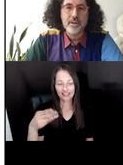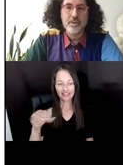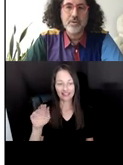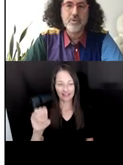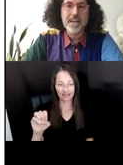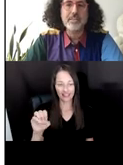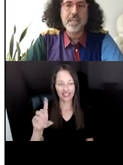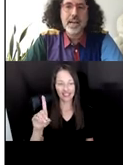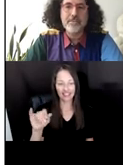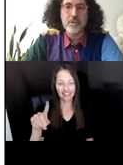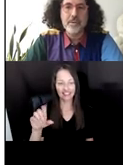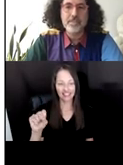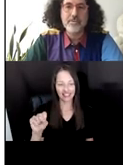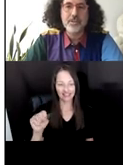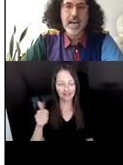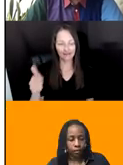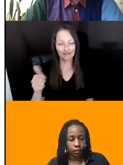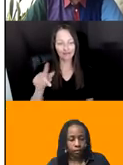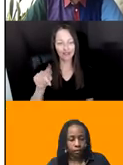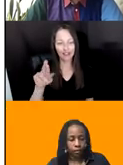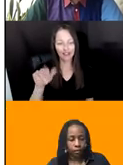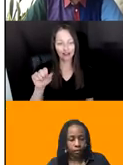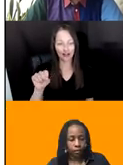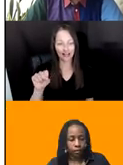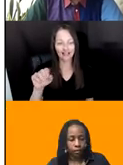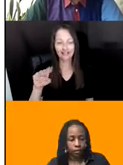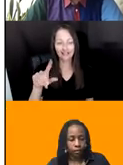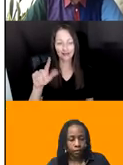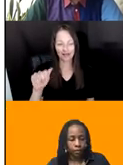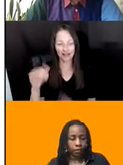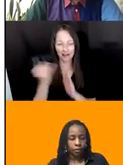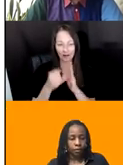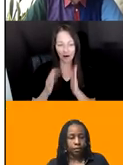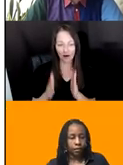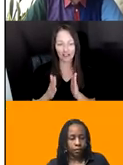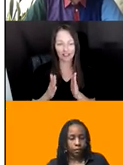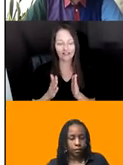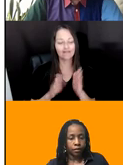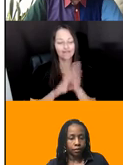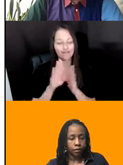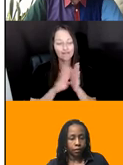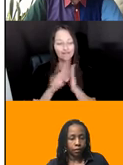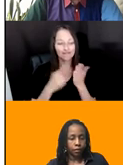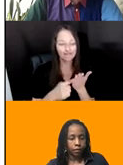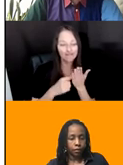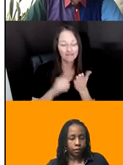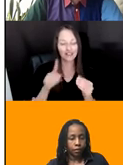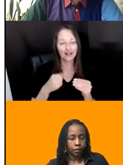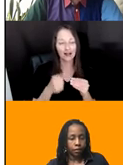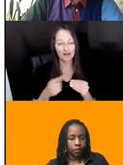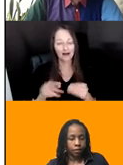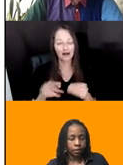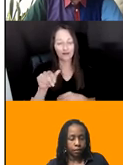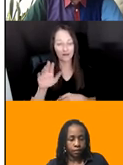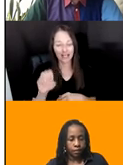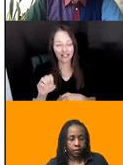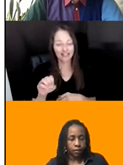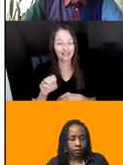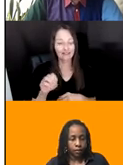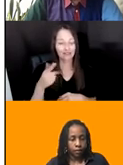WHO CREATES PLATFORMS FOR DIALOGUE ABOUT RACE, GENDER, AGING, AND OUR FUTURE. HISTORIANS. DINKINS